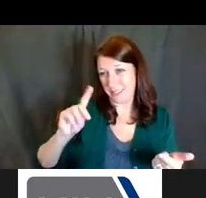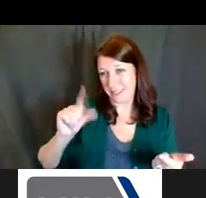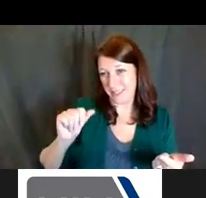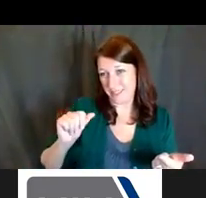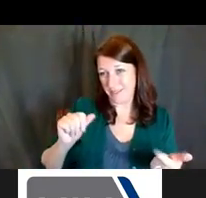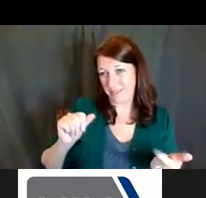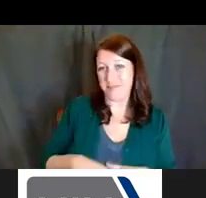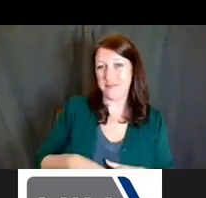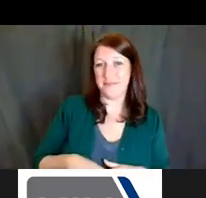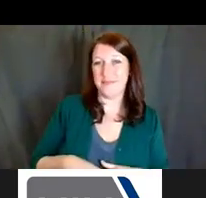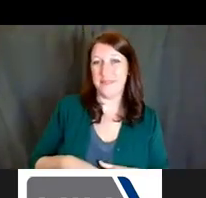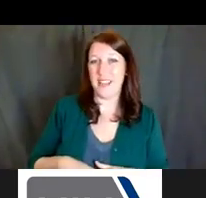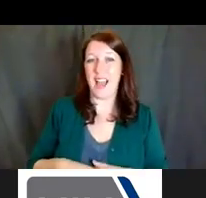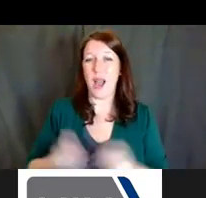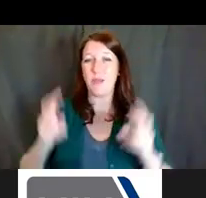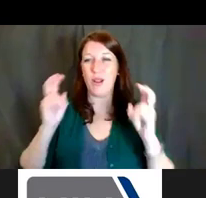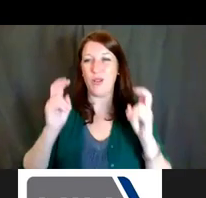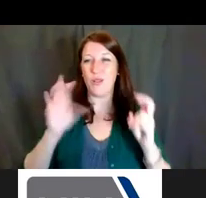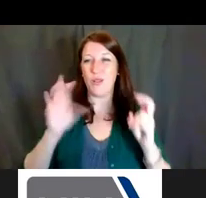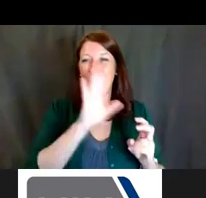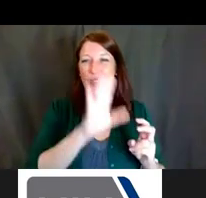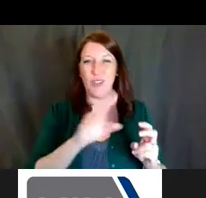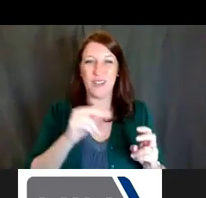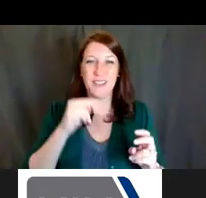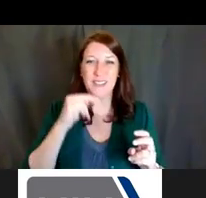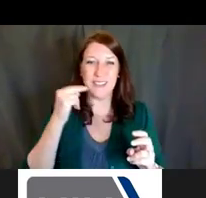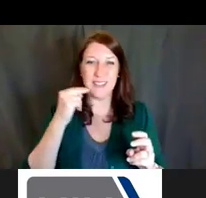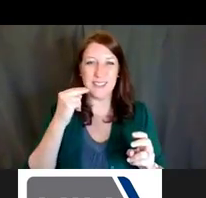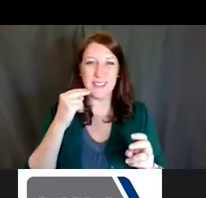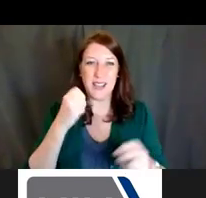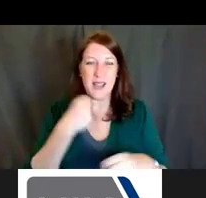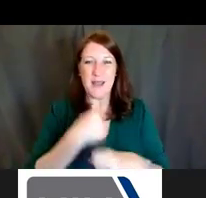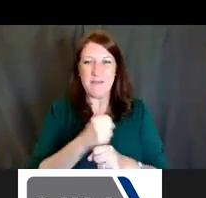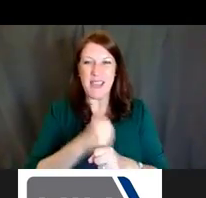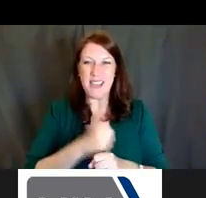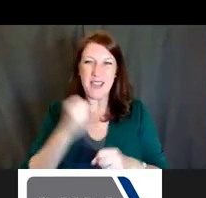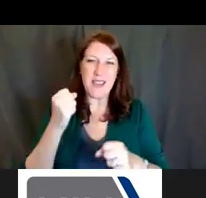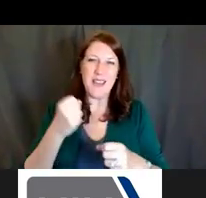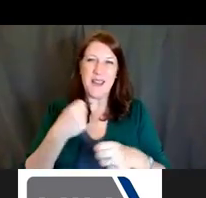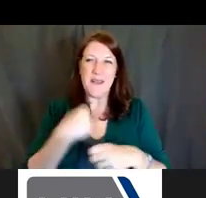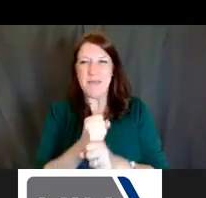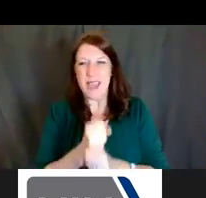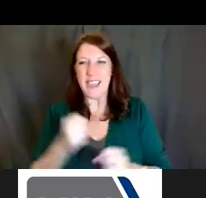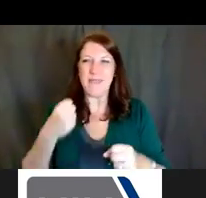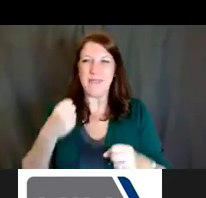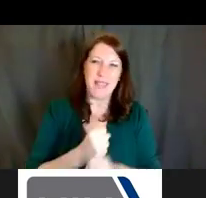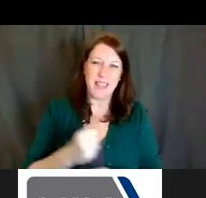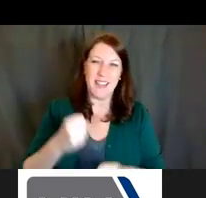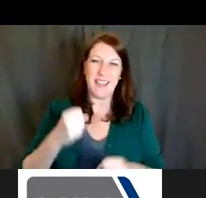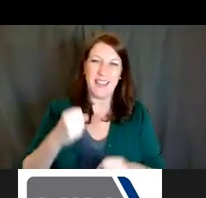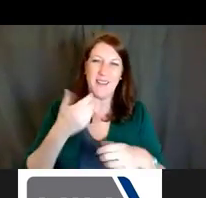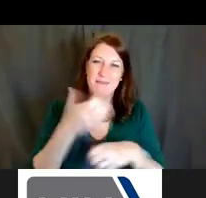I'm going to quote Ericka's niece. "Make it make sense." Dr. Ericka Boone: You stole my line. I was going to say that, you have to make it make sense. Dr. Lauren Hill: Make it make sense.